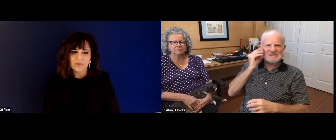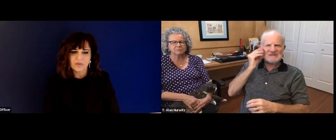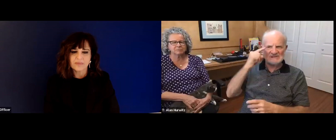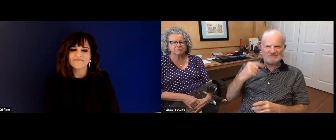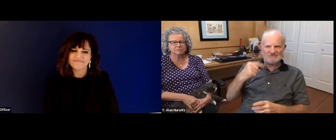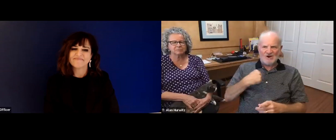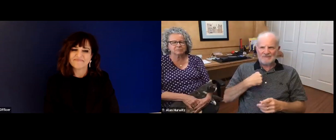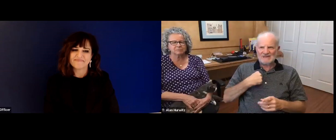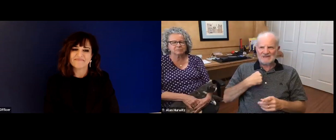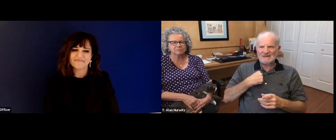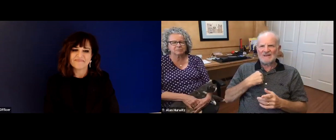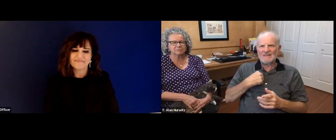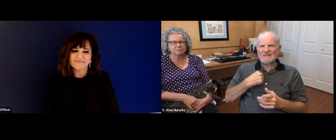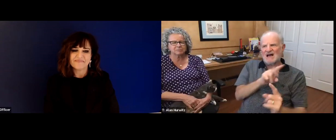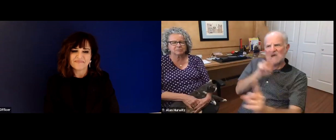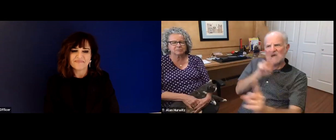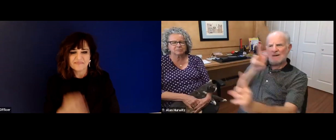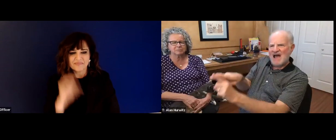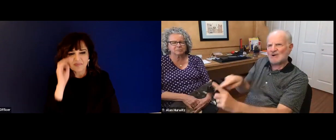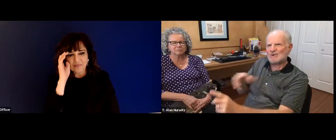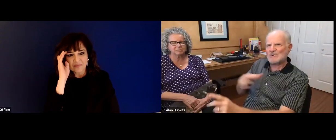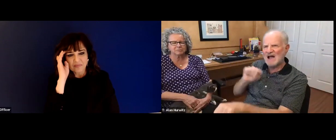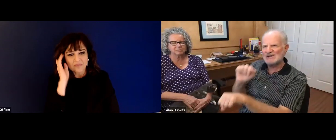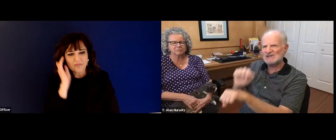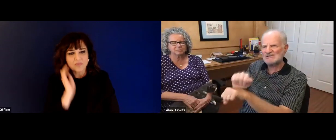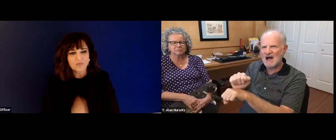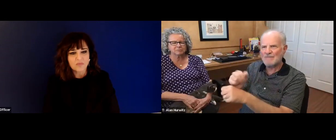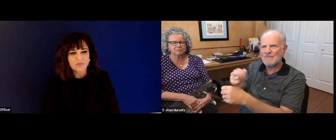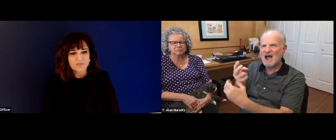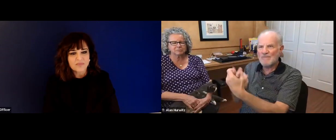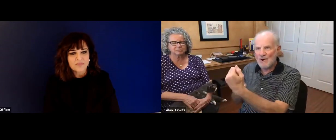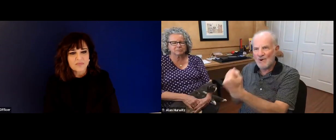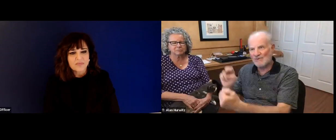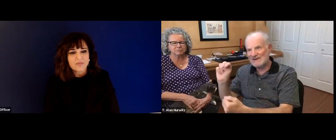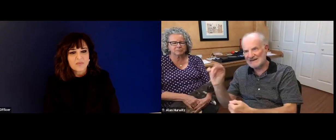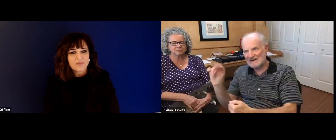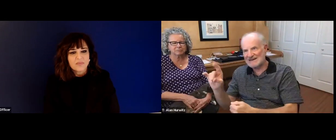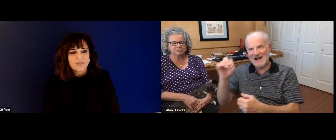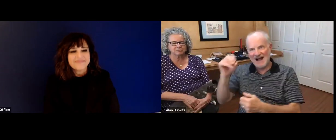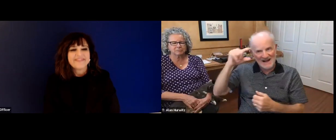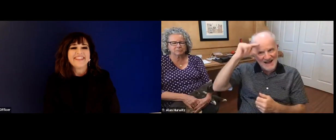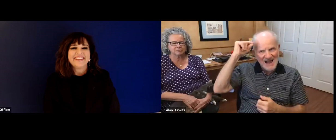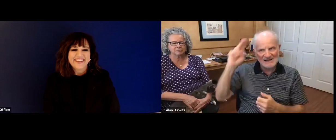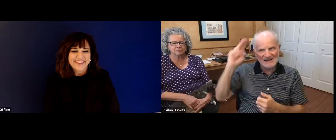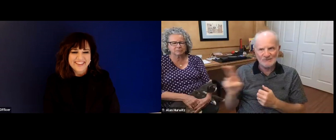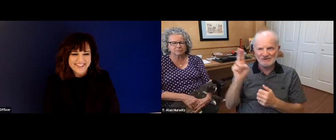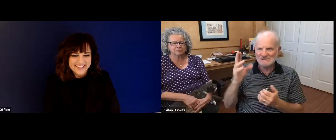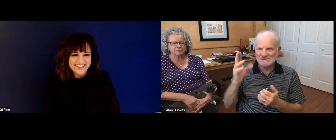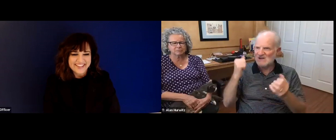advocacy organization. I want to say that it was, you know, such